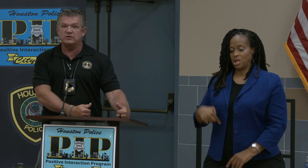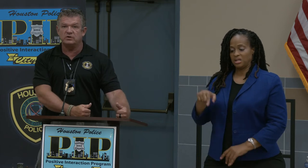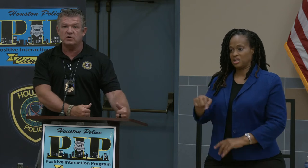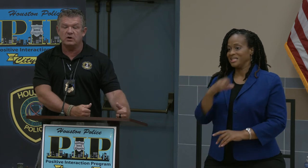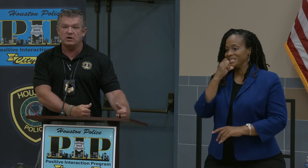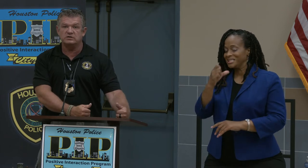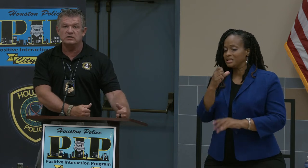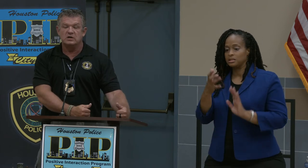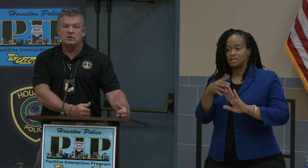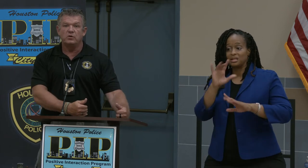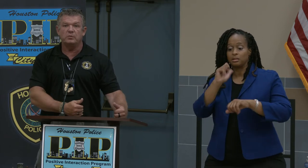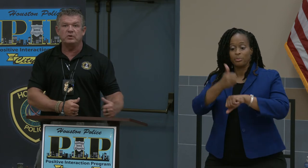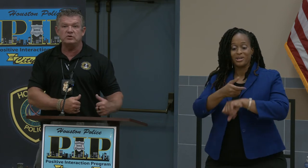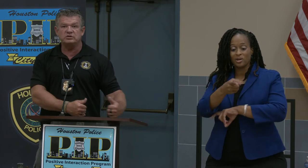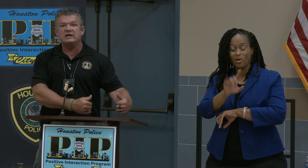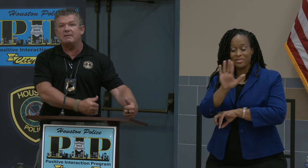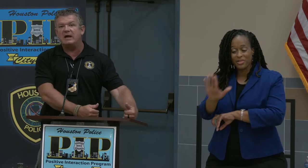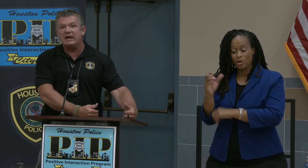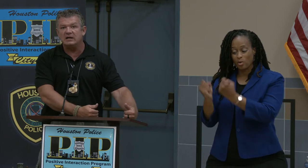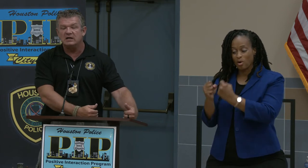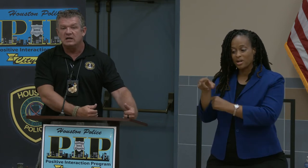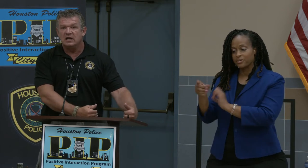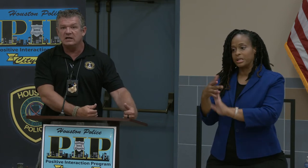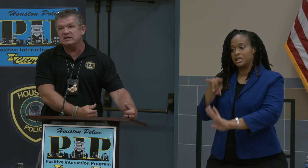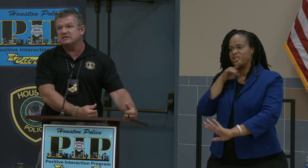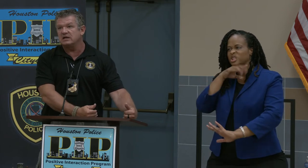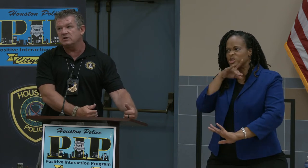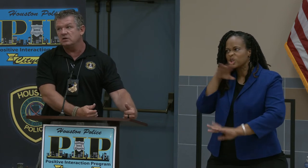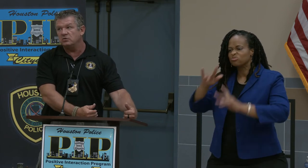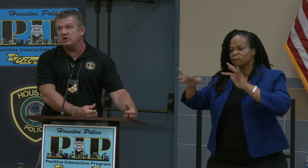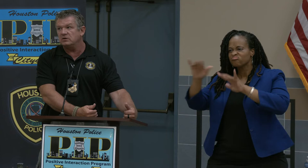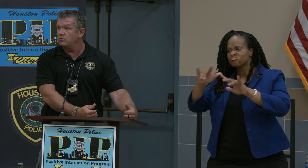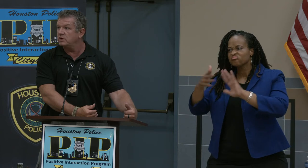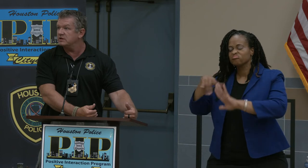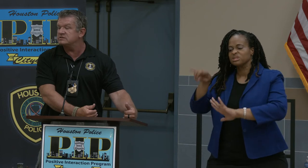on their cars. Well, their pollution got bad, and they decided, you know what, we're going to start